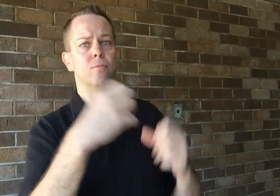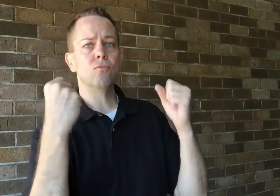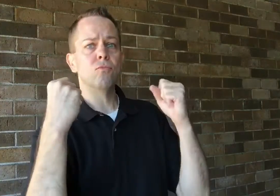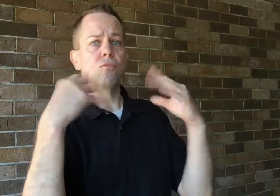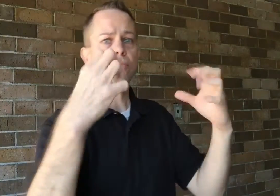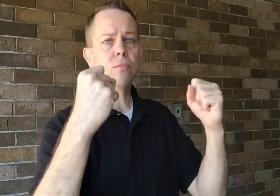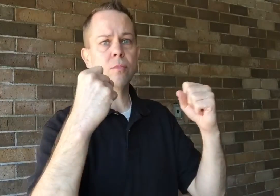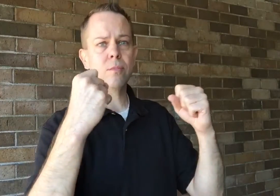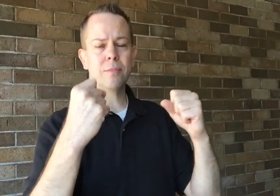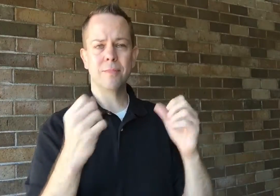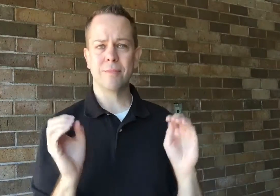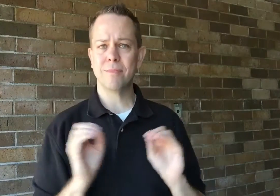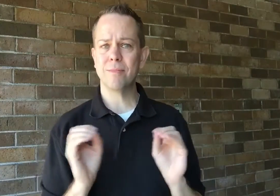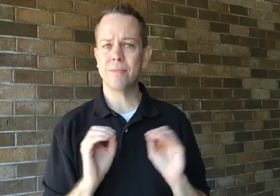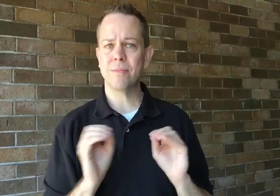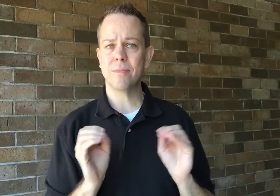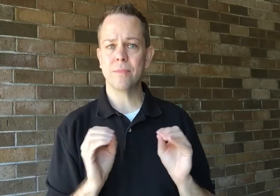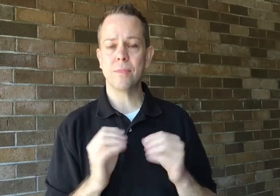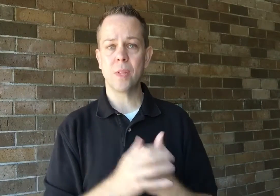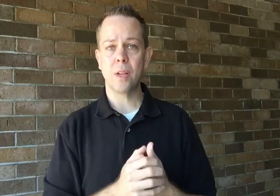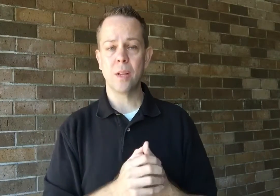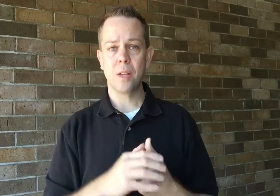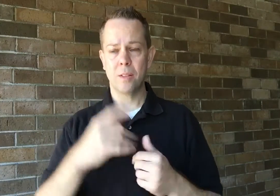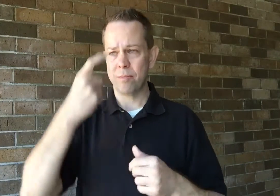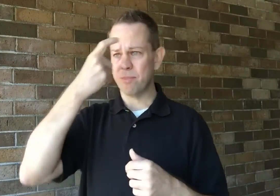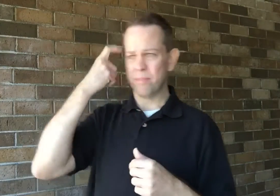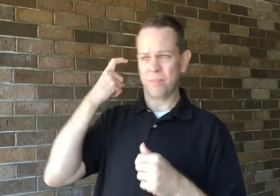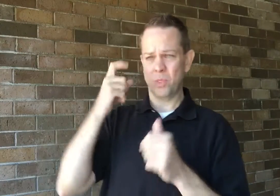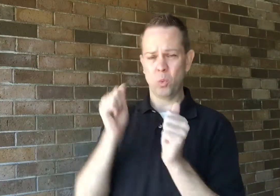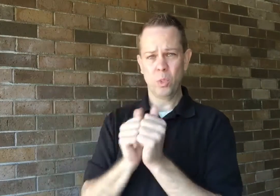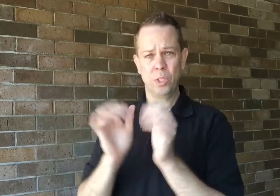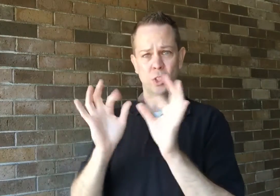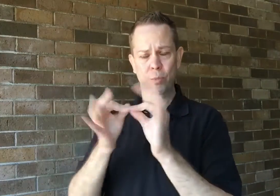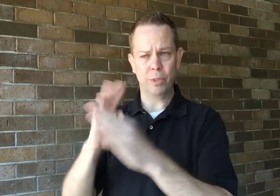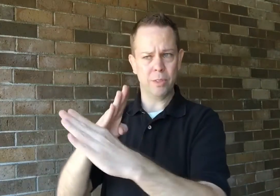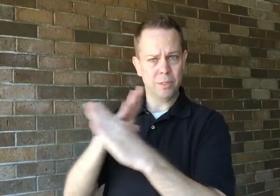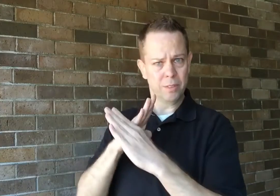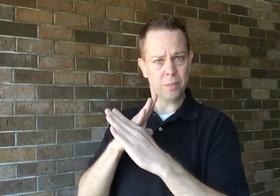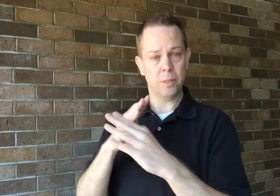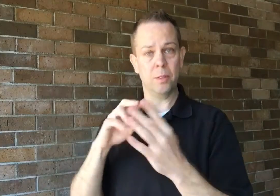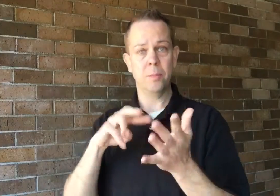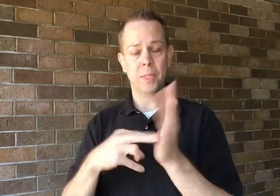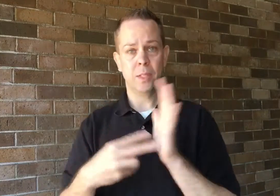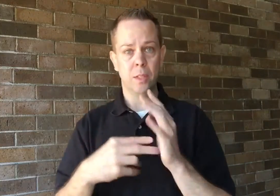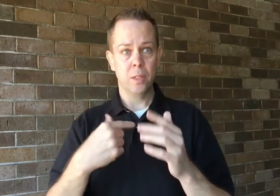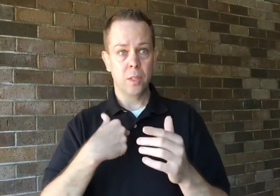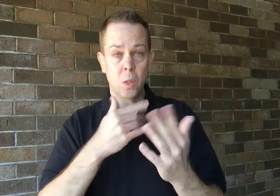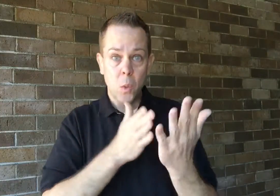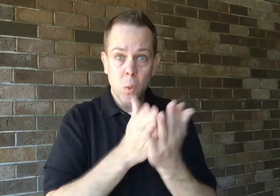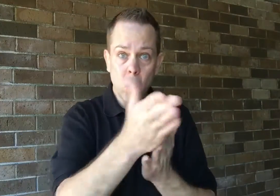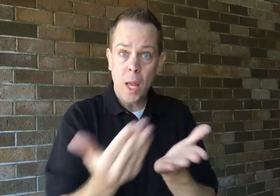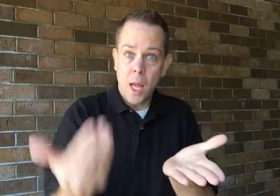we would have to use an interpreter. We've just had a bad experience with one of their interpreters,